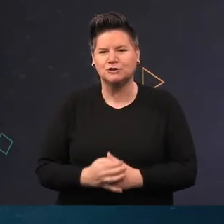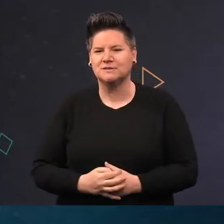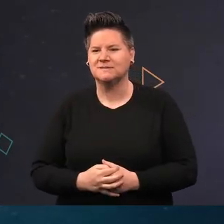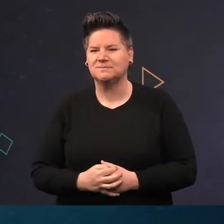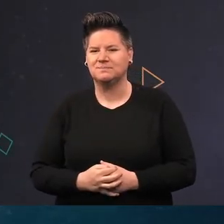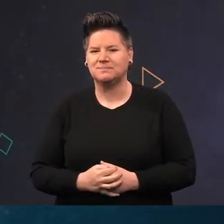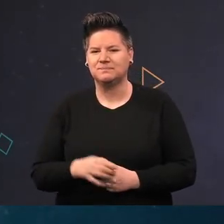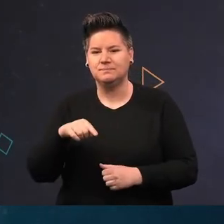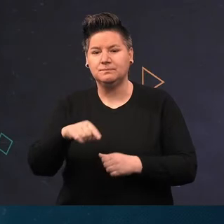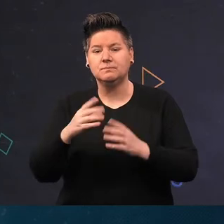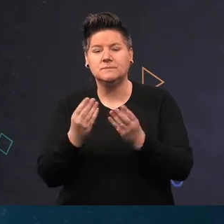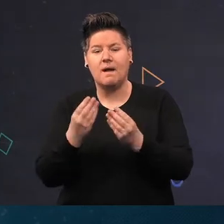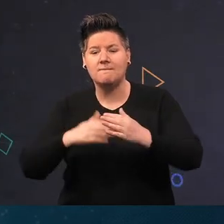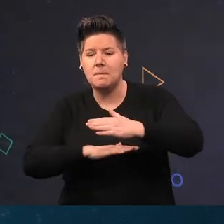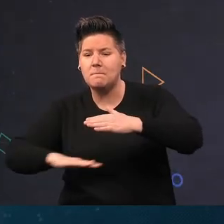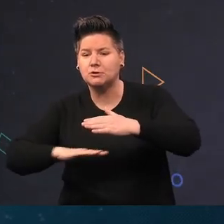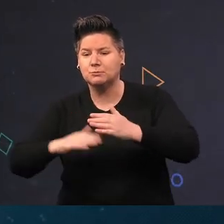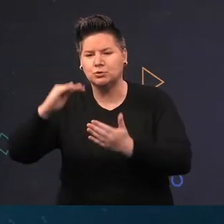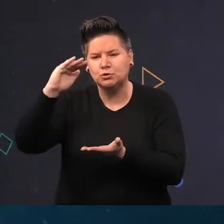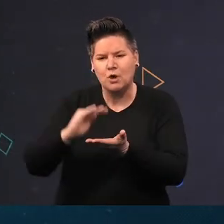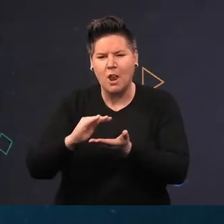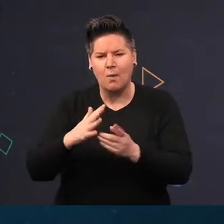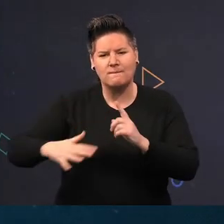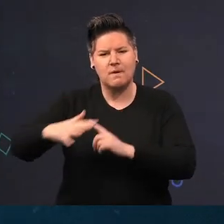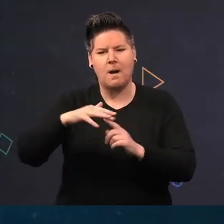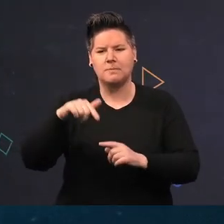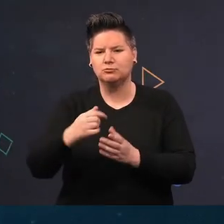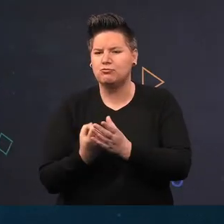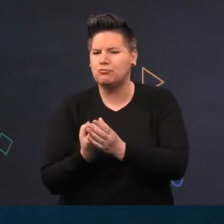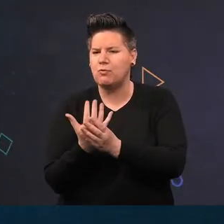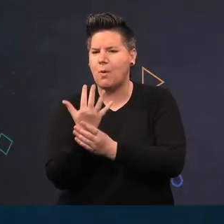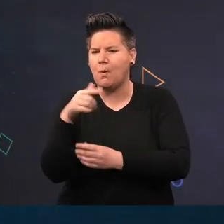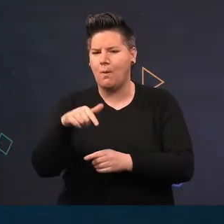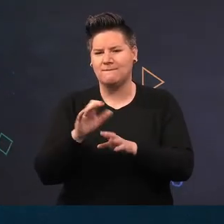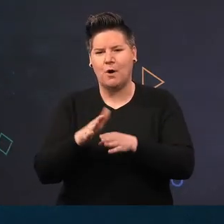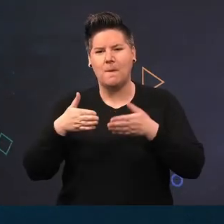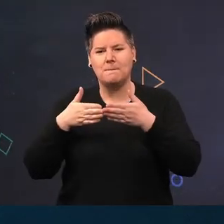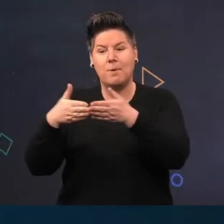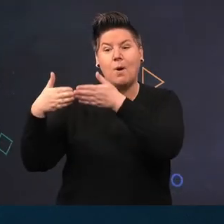soft bottom, shallow water environments to grow, also ideal for anchoring boats.